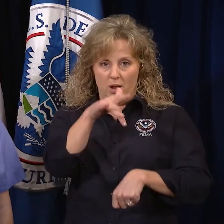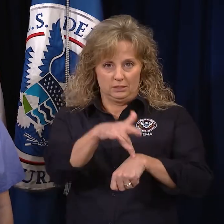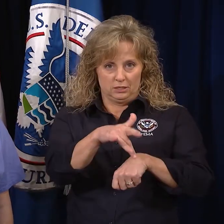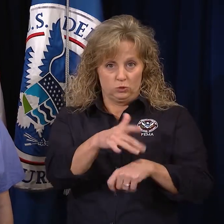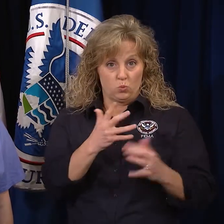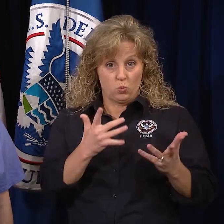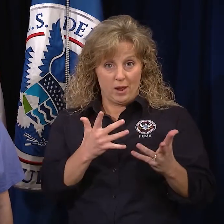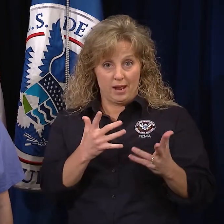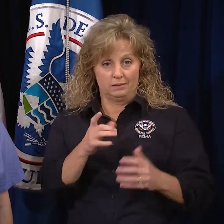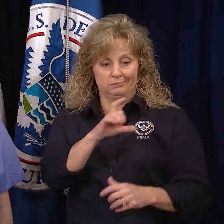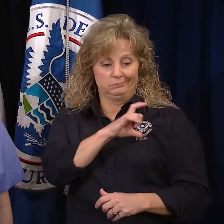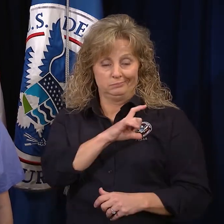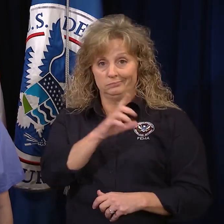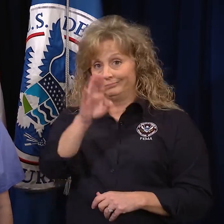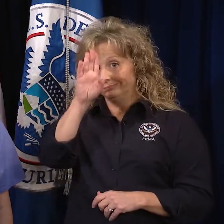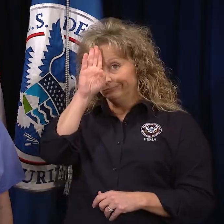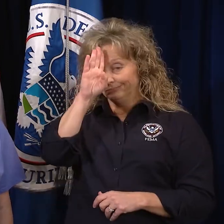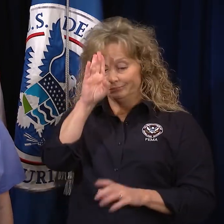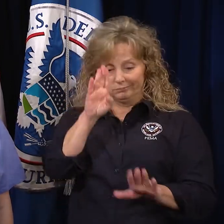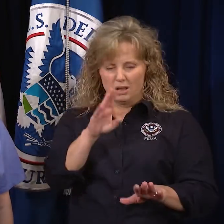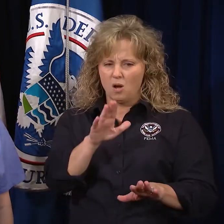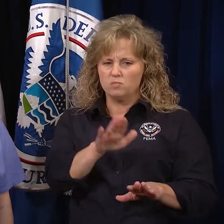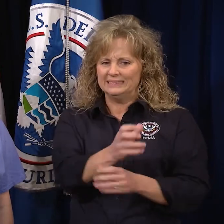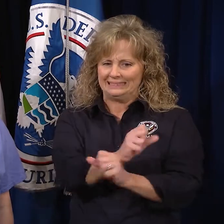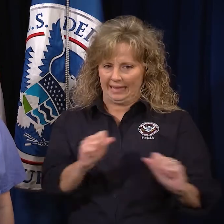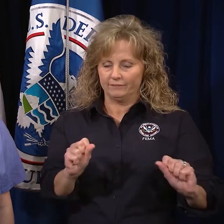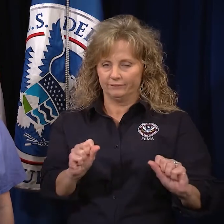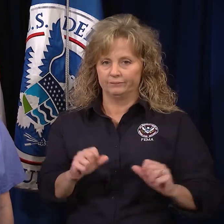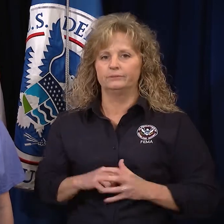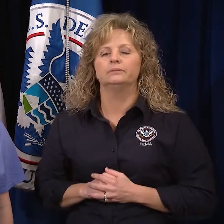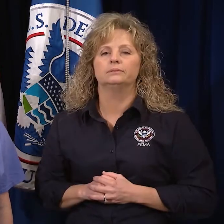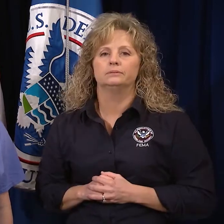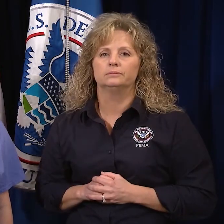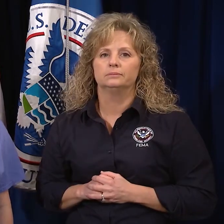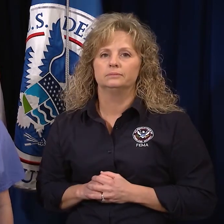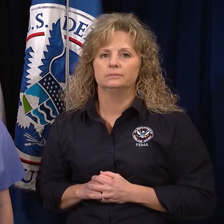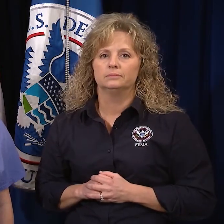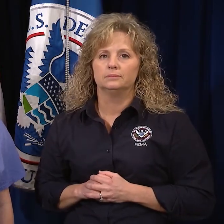until first responders tell you that they are no longer touching the electrical source.